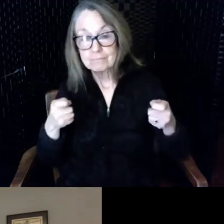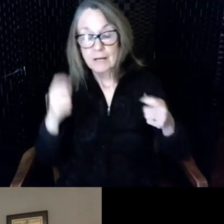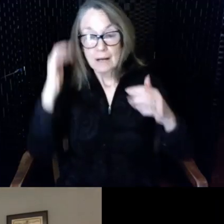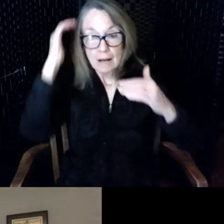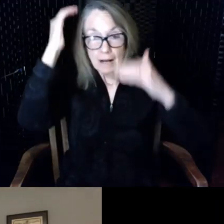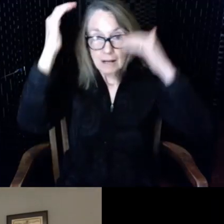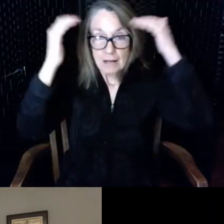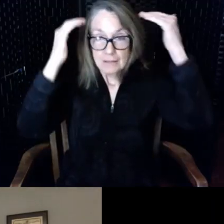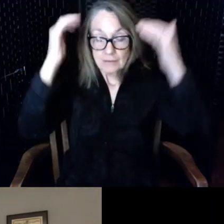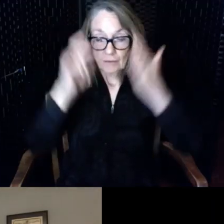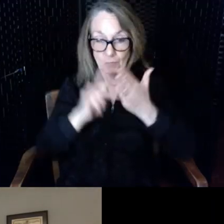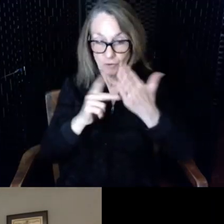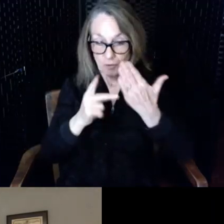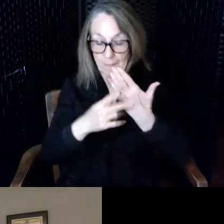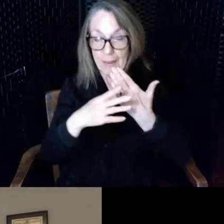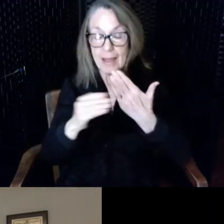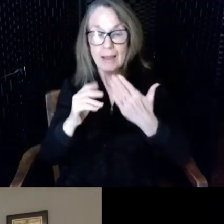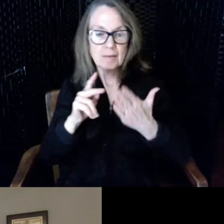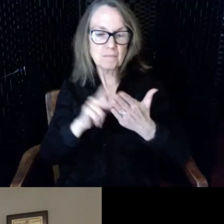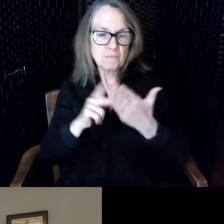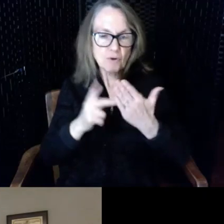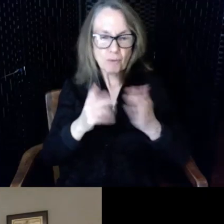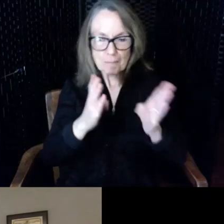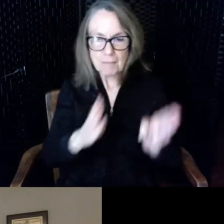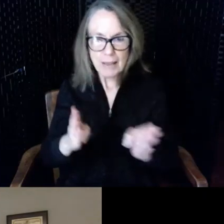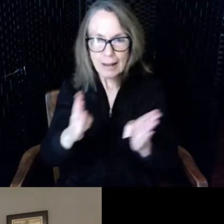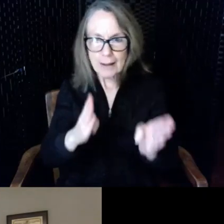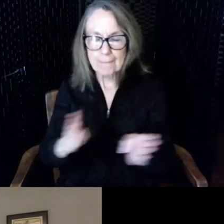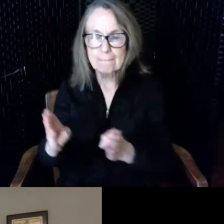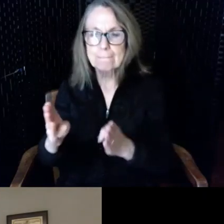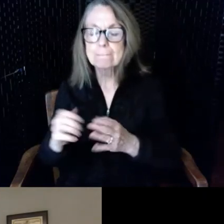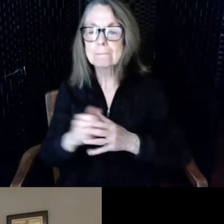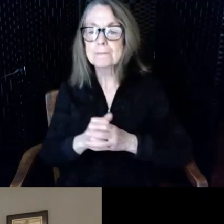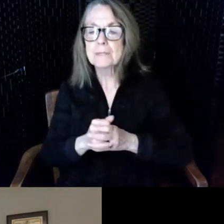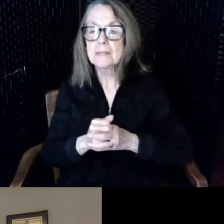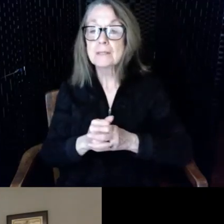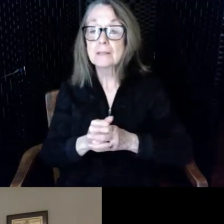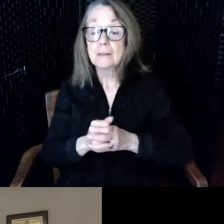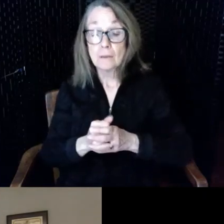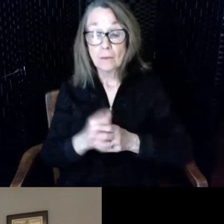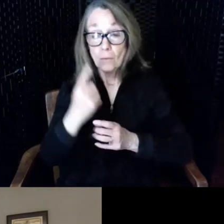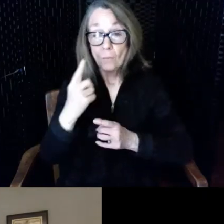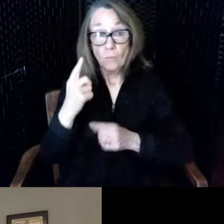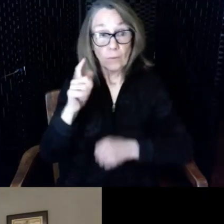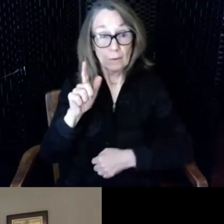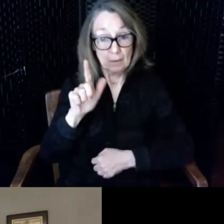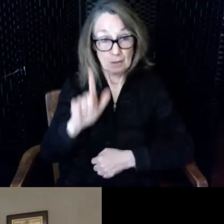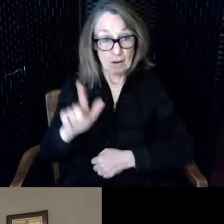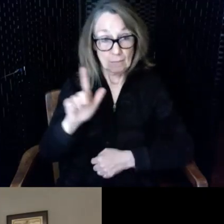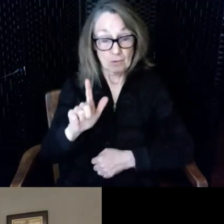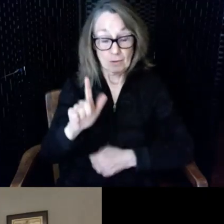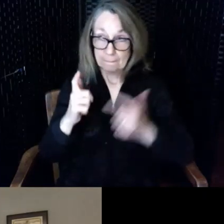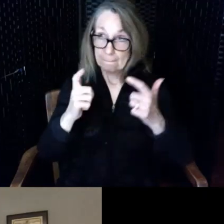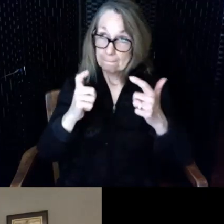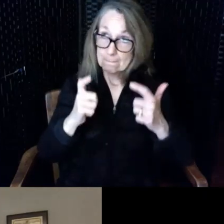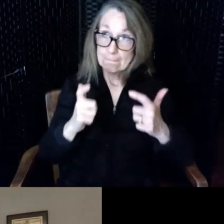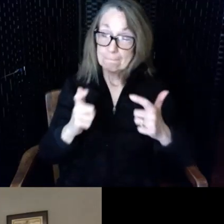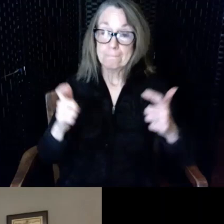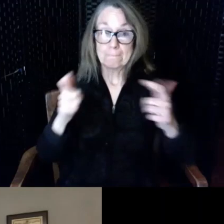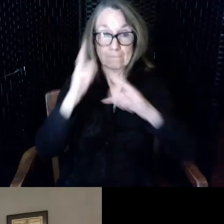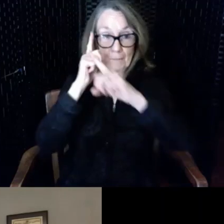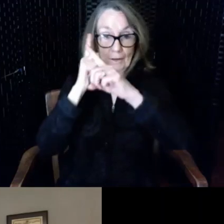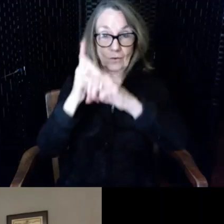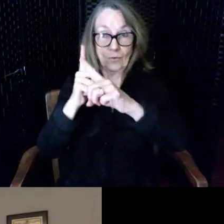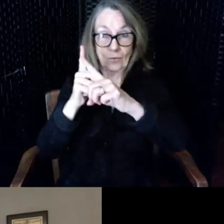and programming one of our library's main goals has always been to provide